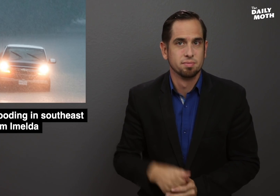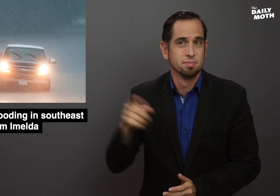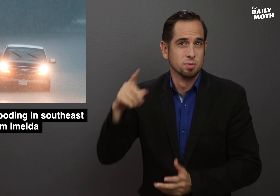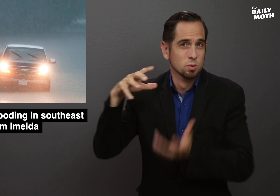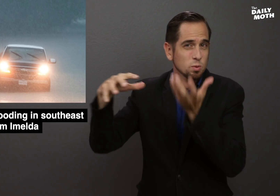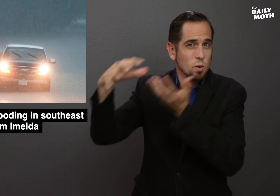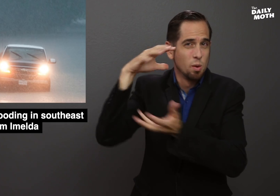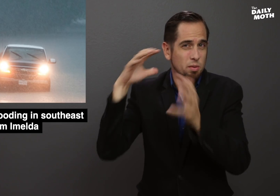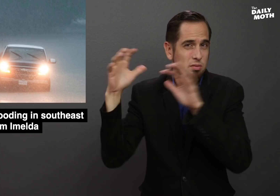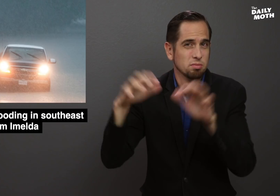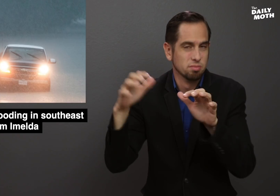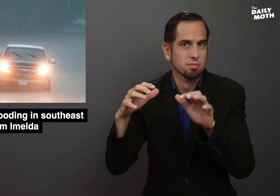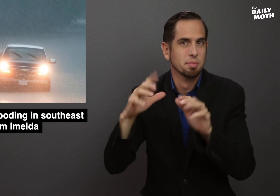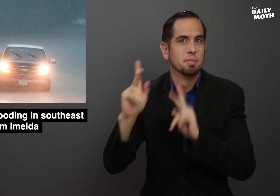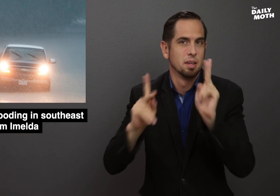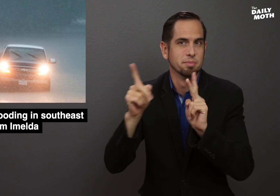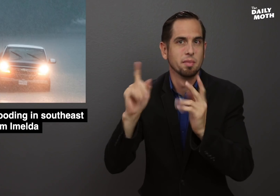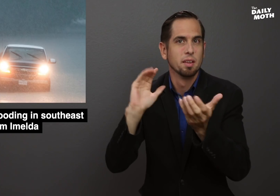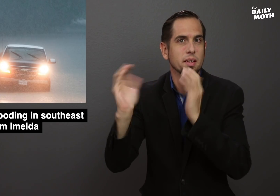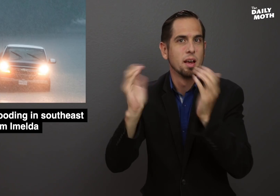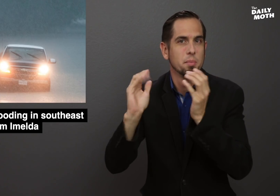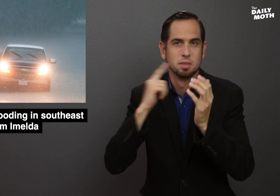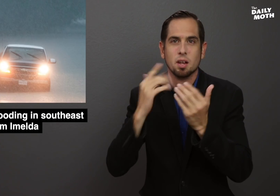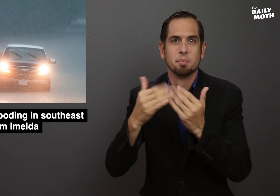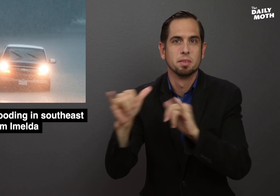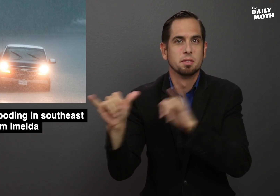This storm has brought comparisons with